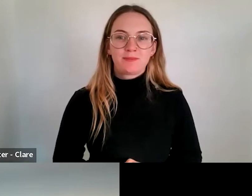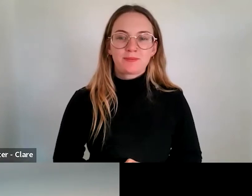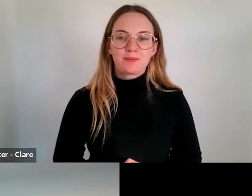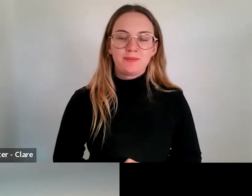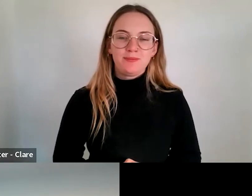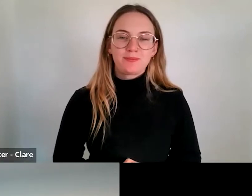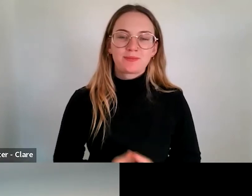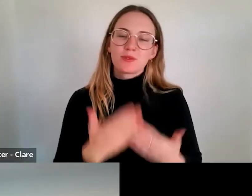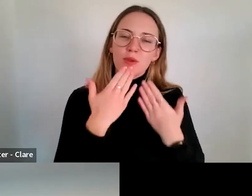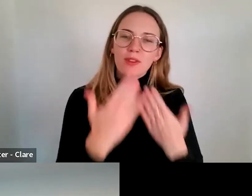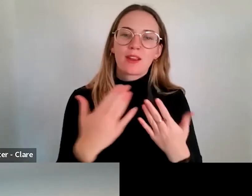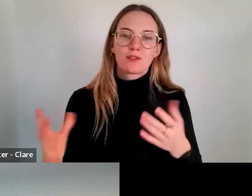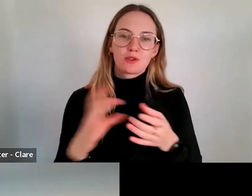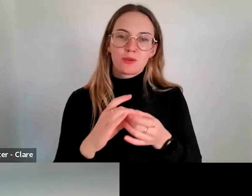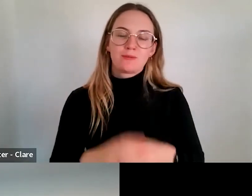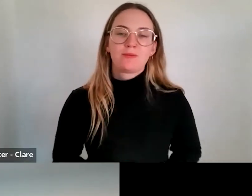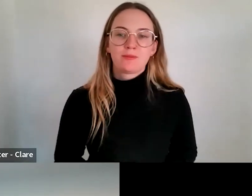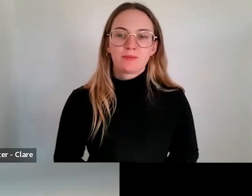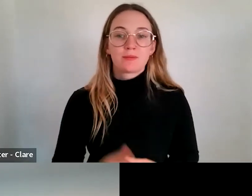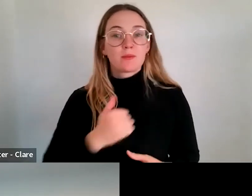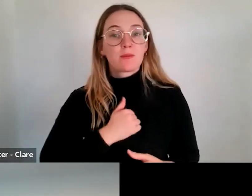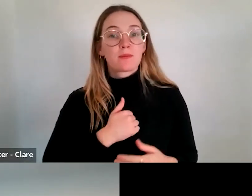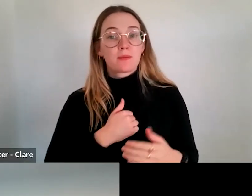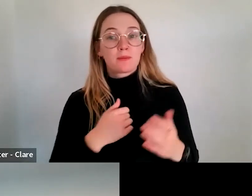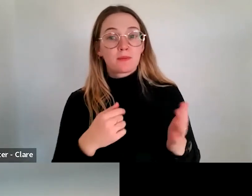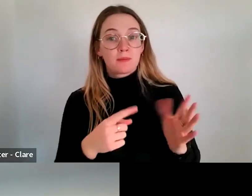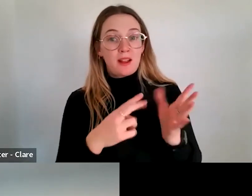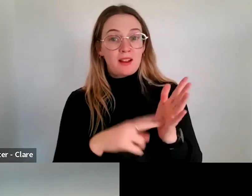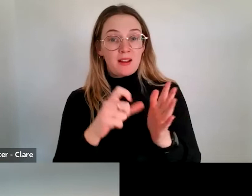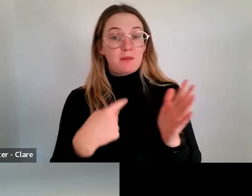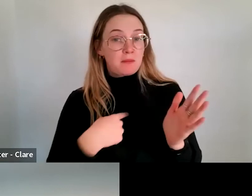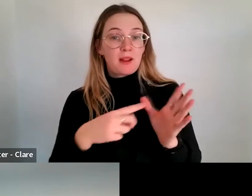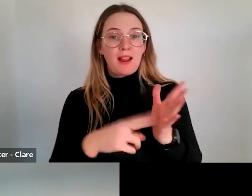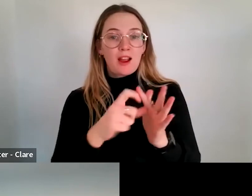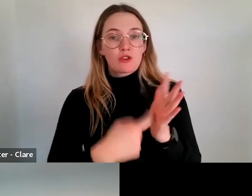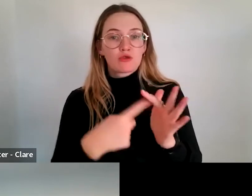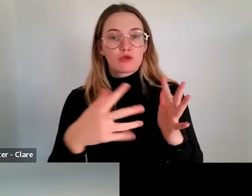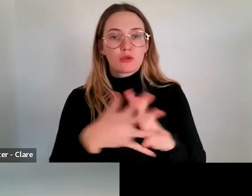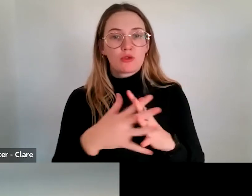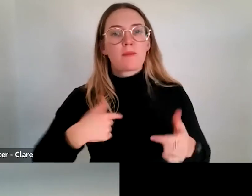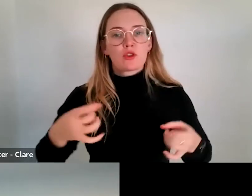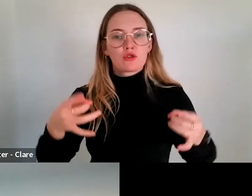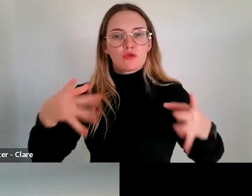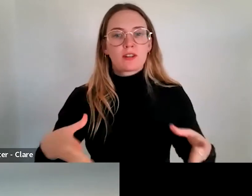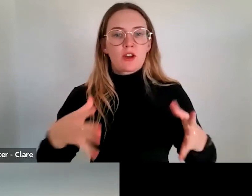So thank you for joining us. My name is Andy Donovan. I'm the Director of Multi-Year Investment, and